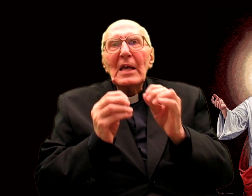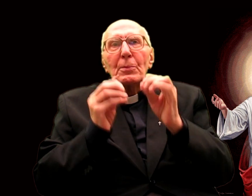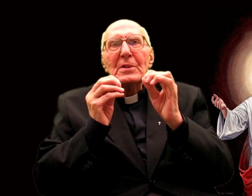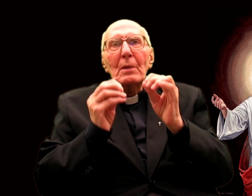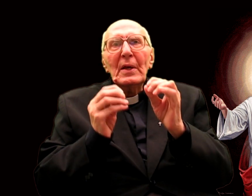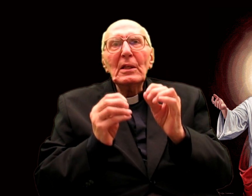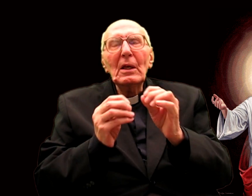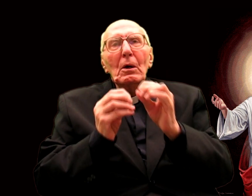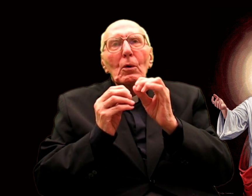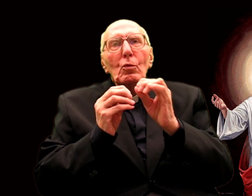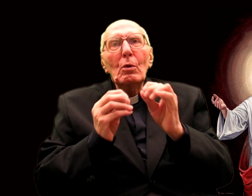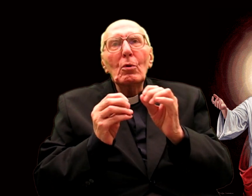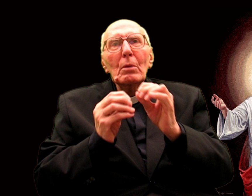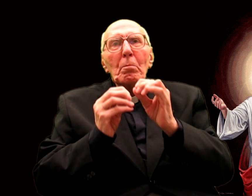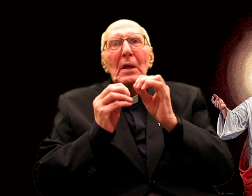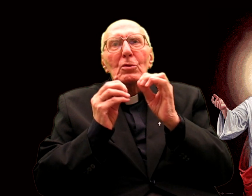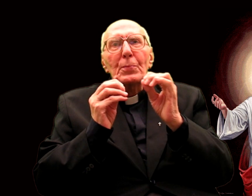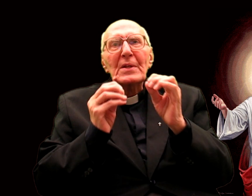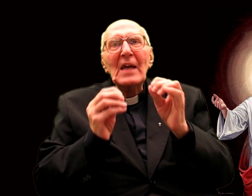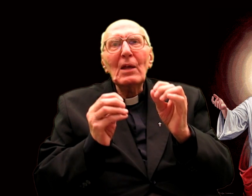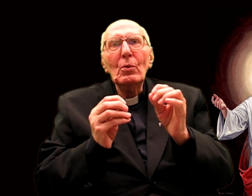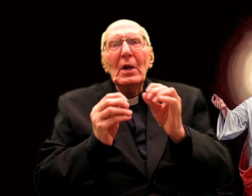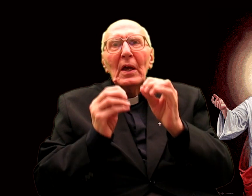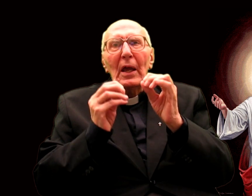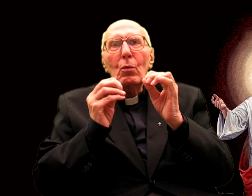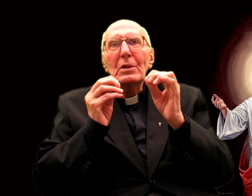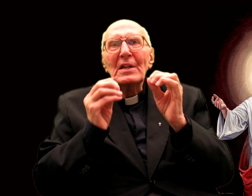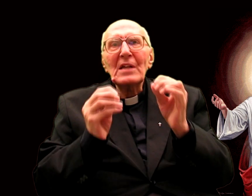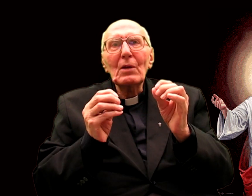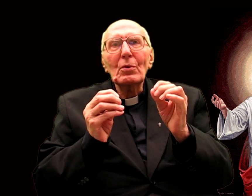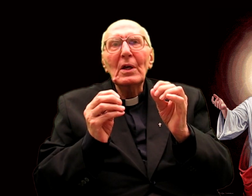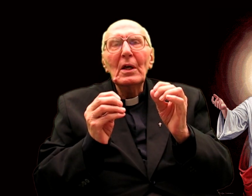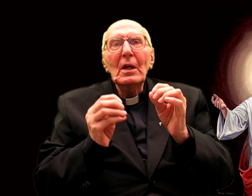especially love is despised and reviled,